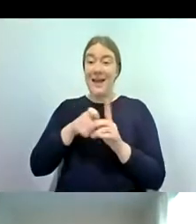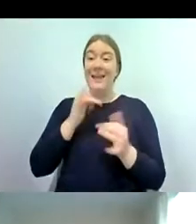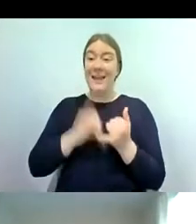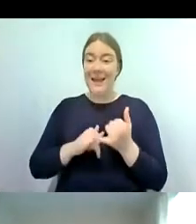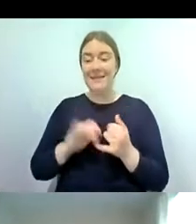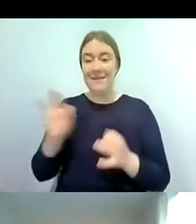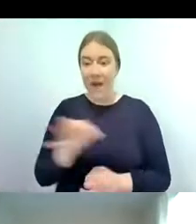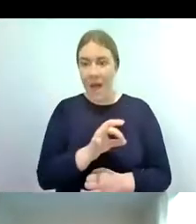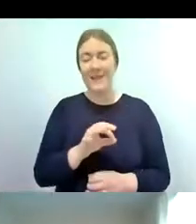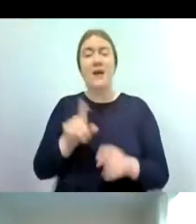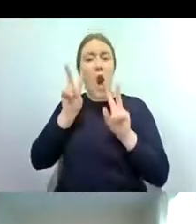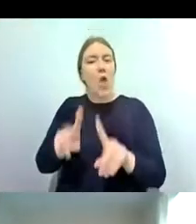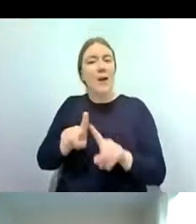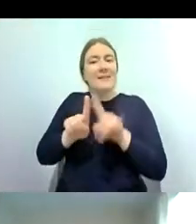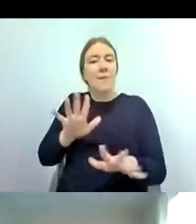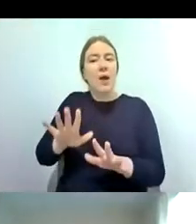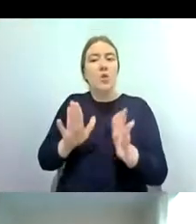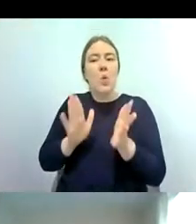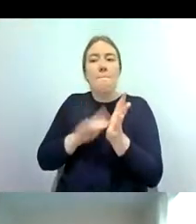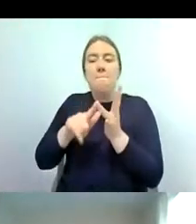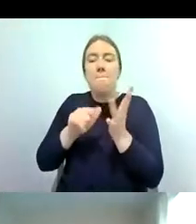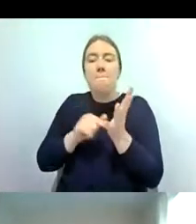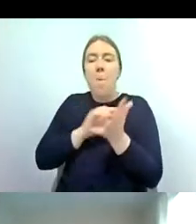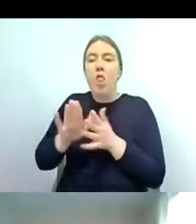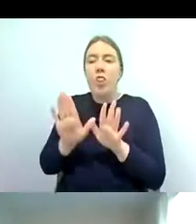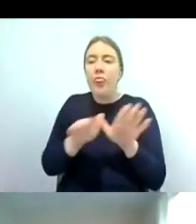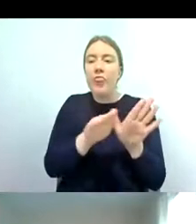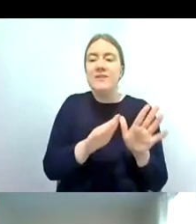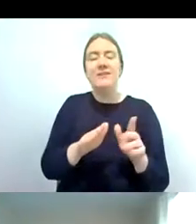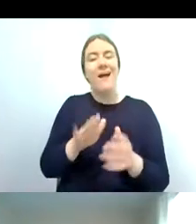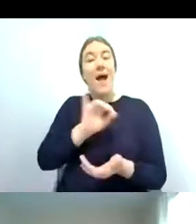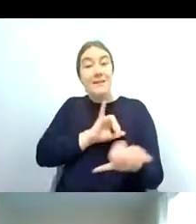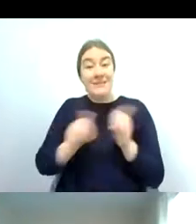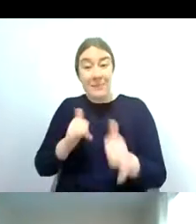and um when people begin moth trapping they often confuse caddisflies for moths